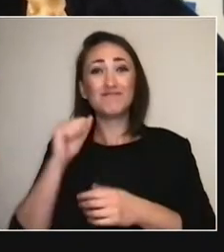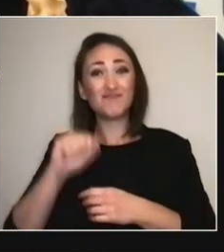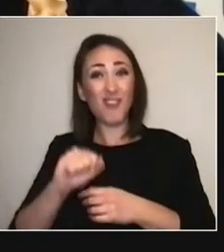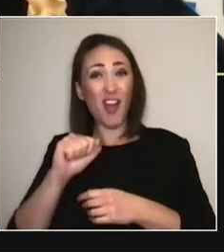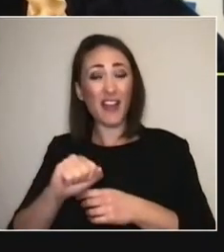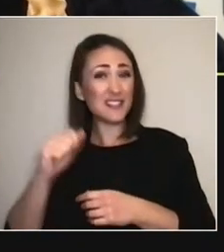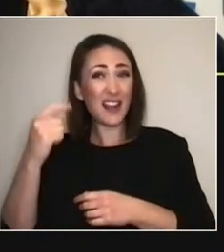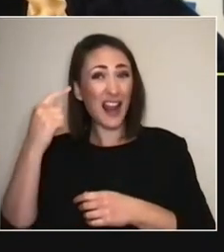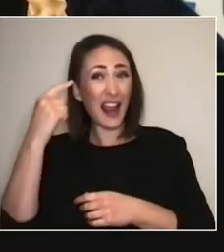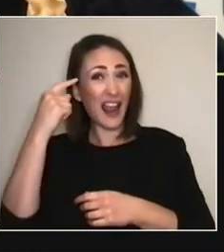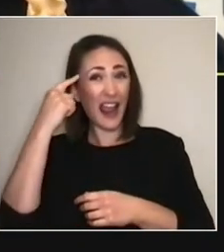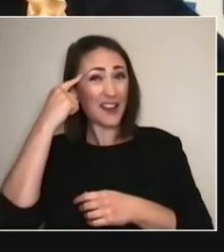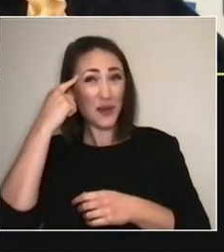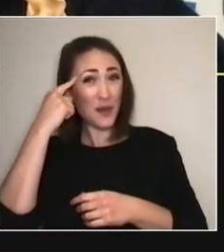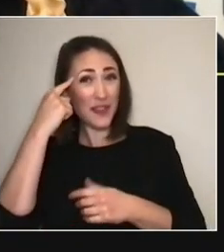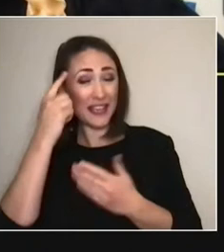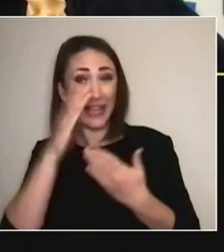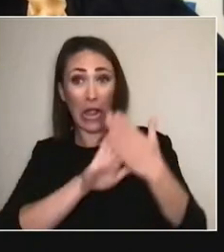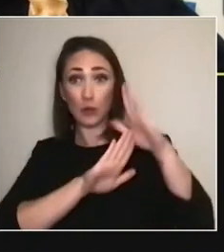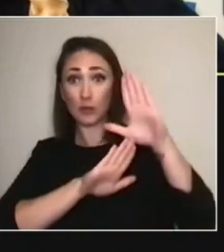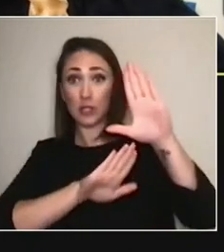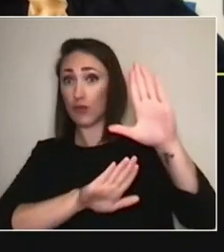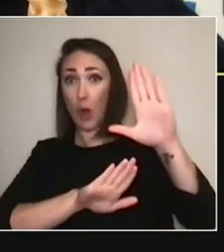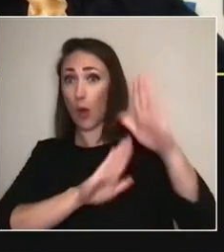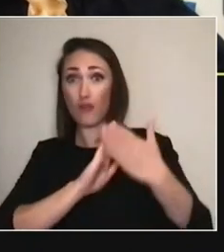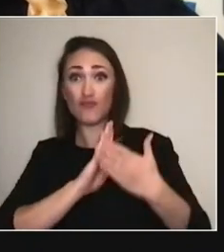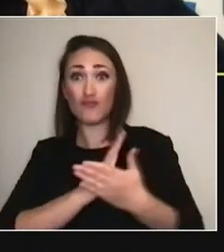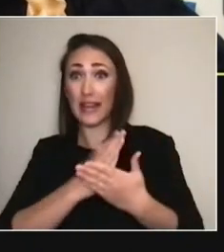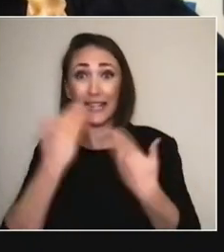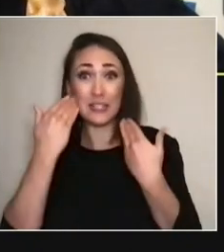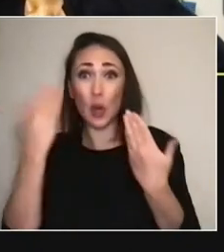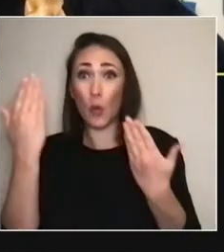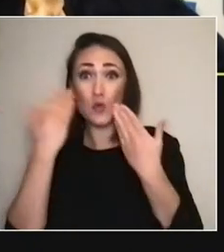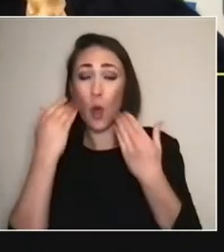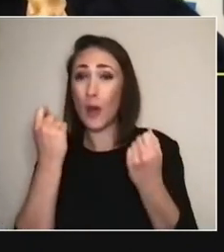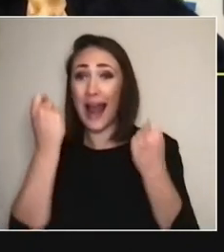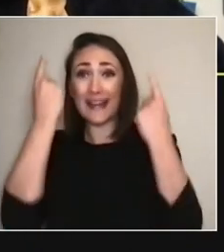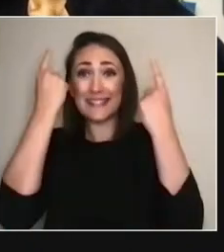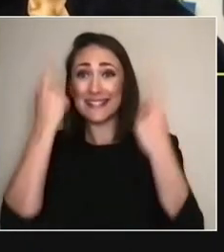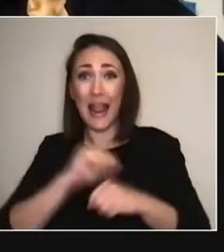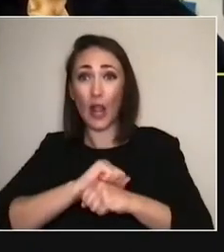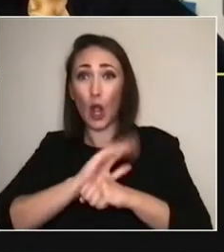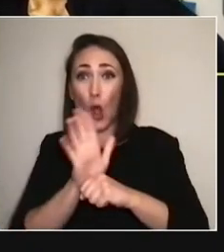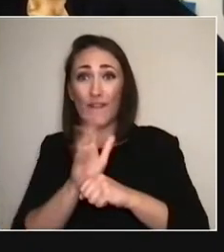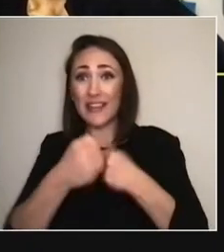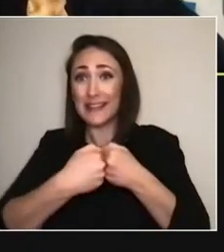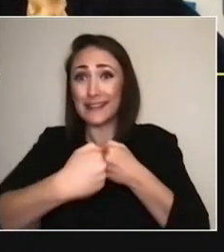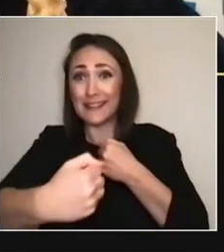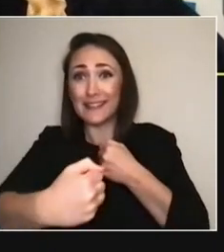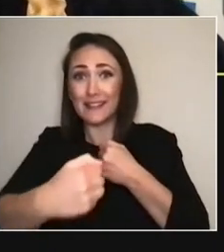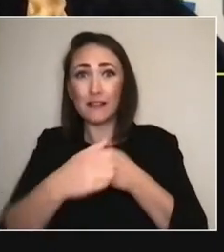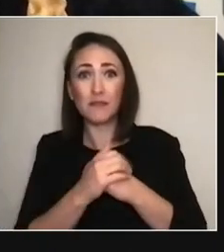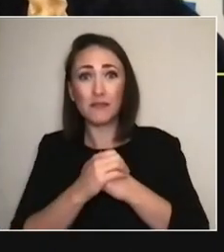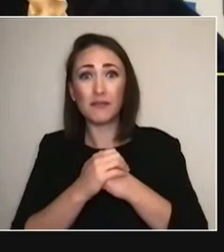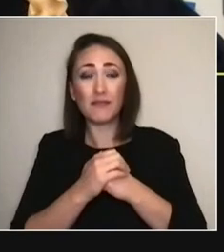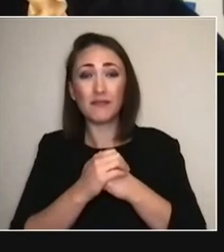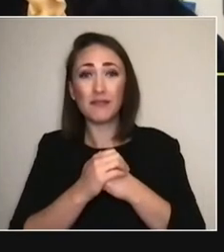we even know about, here in Aotearoa — this idea of long COVID. I was talking to someone the other day who only ever heard about it